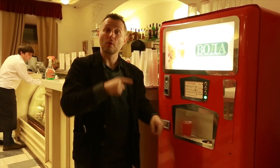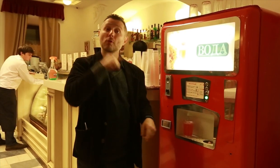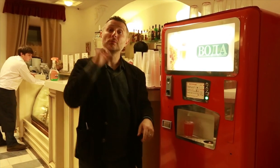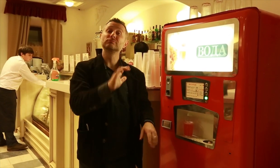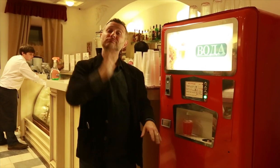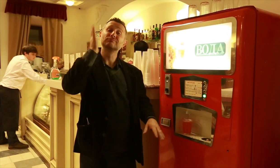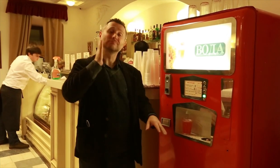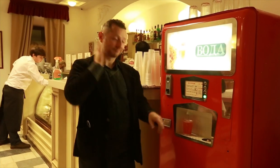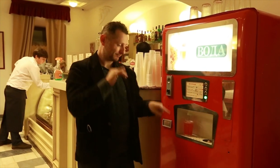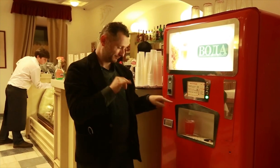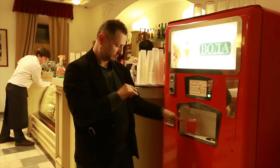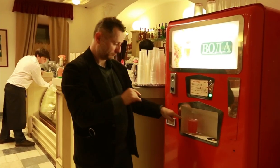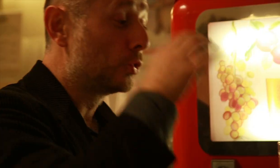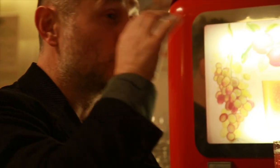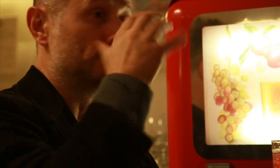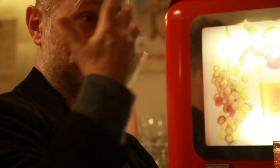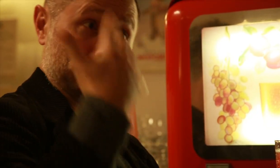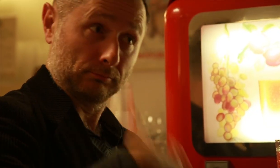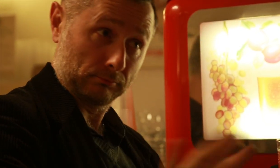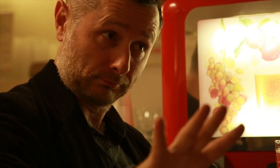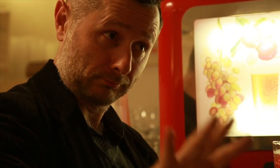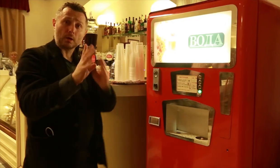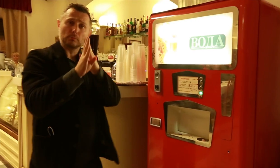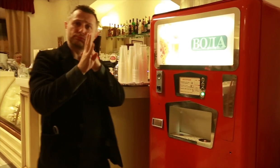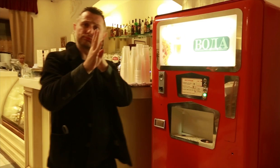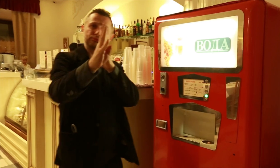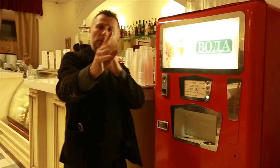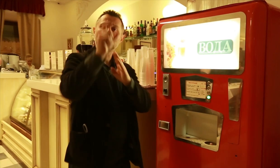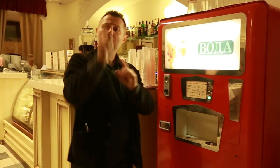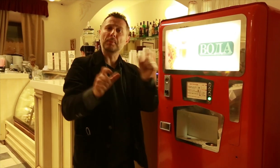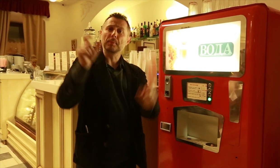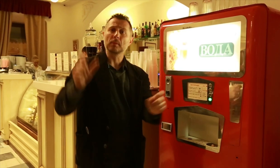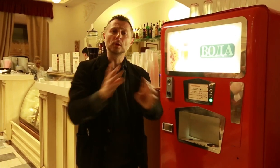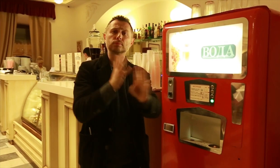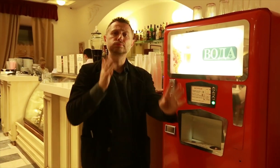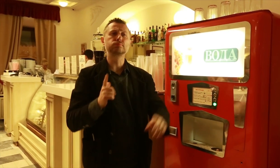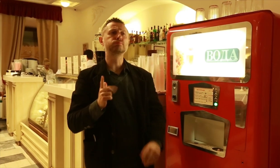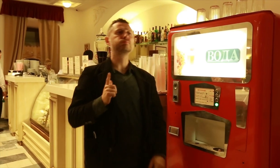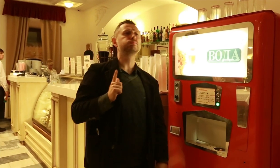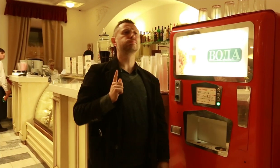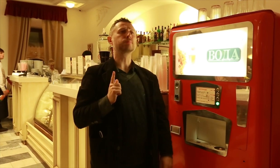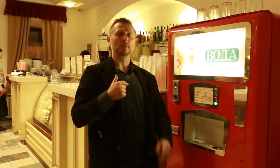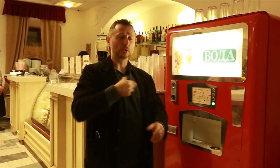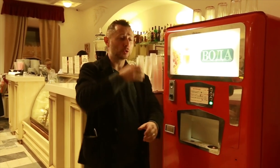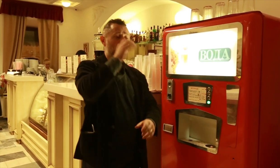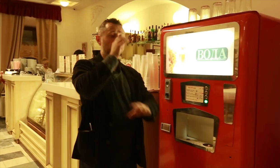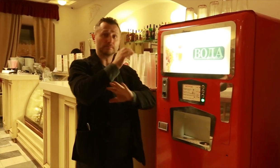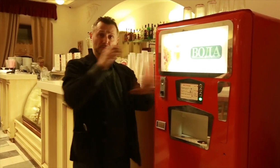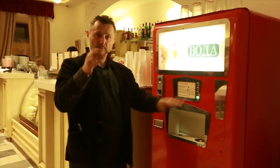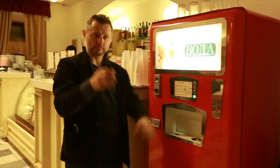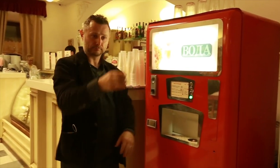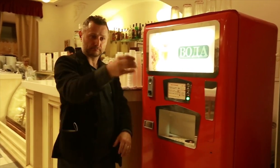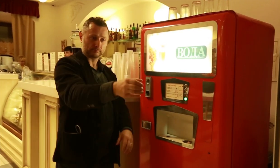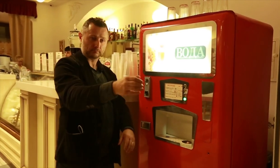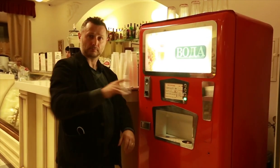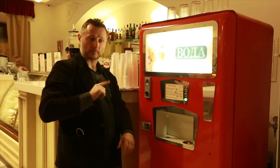for drinks from the soda fountain, and only one cup. People would fill up the cup,